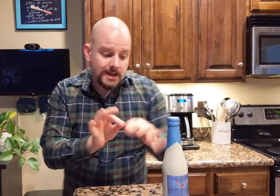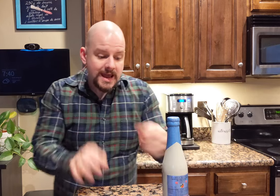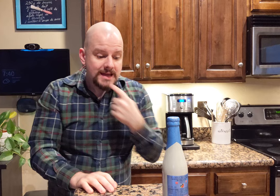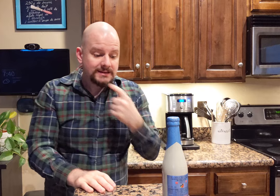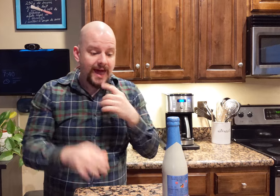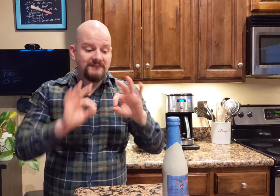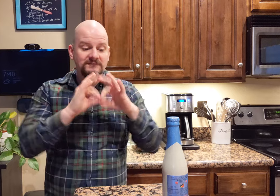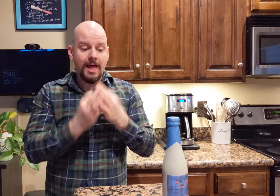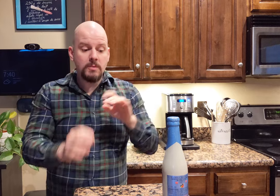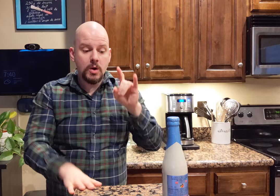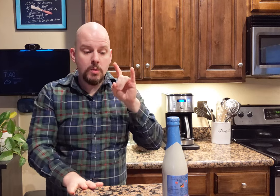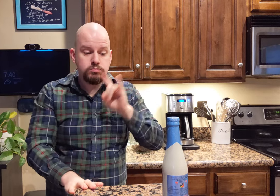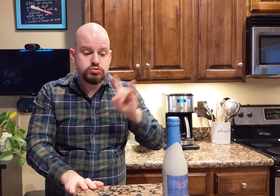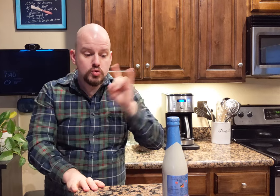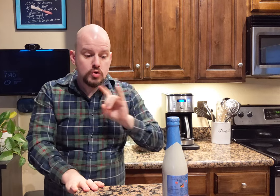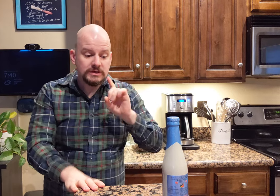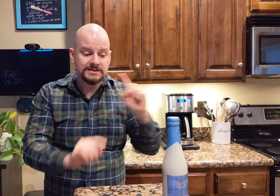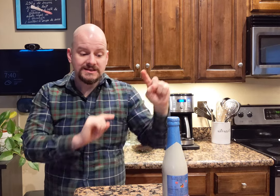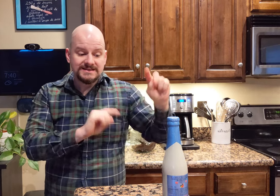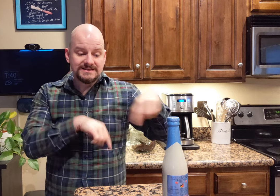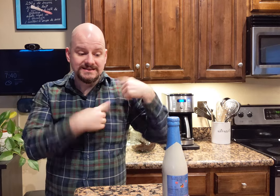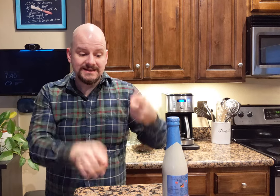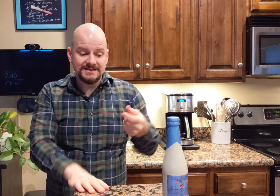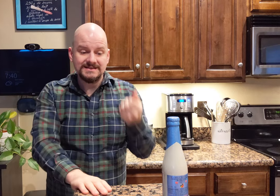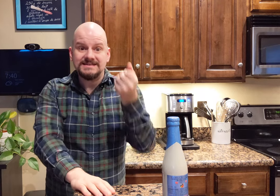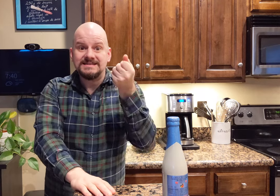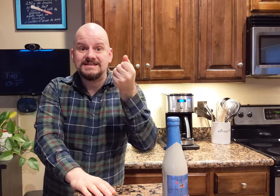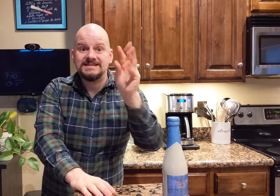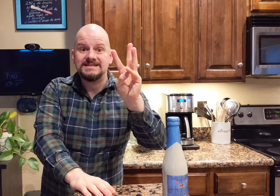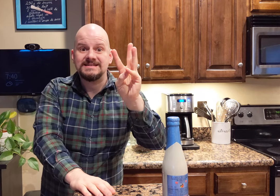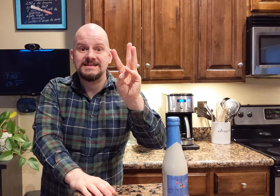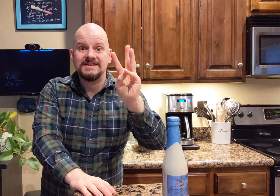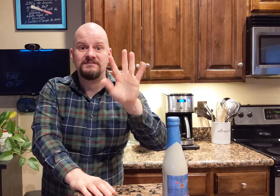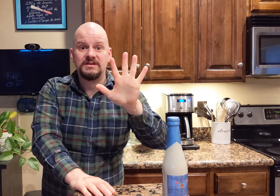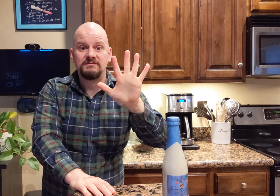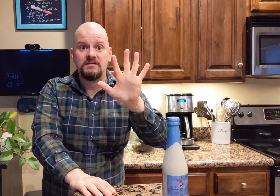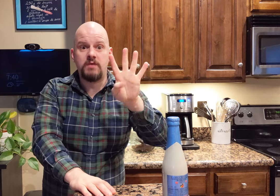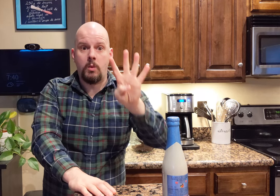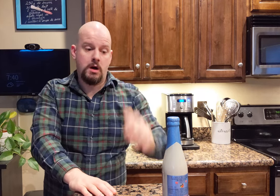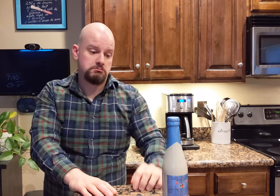It says, "Family's brewery since 1654."